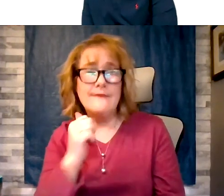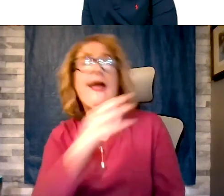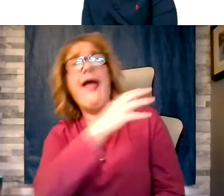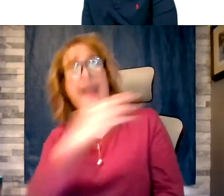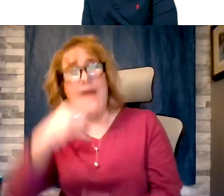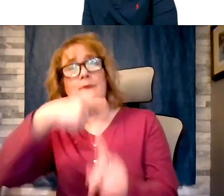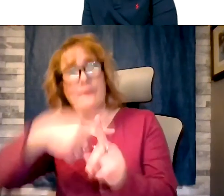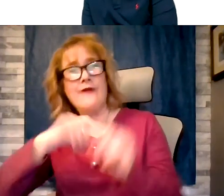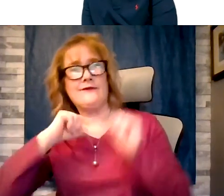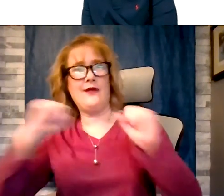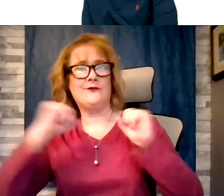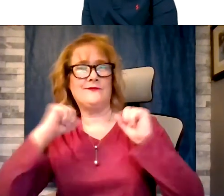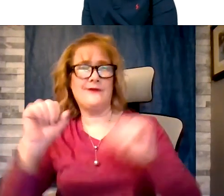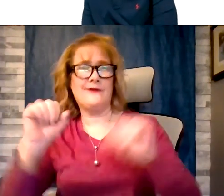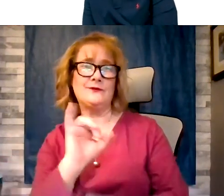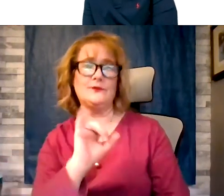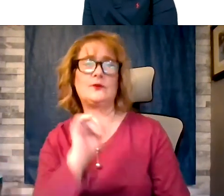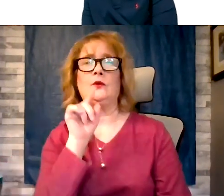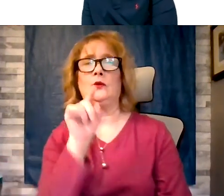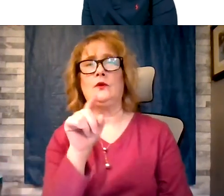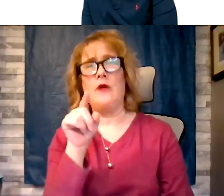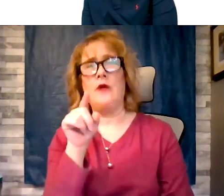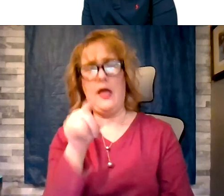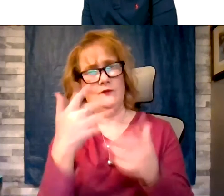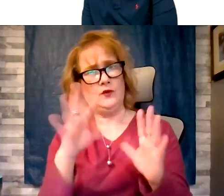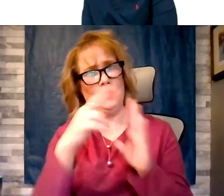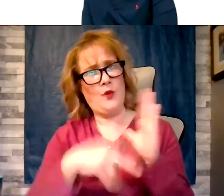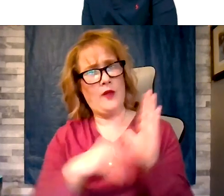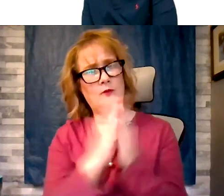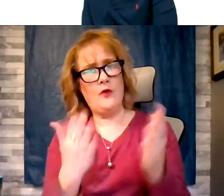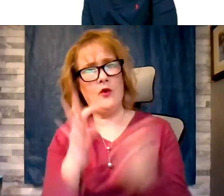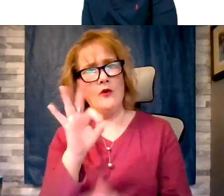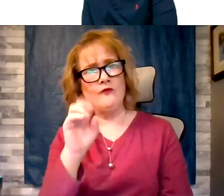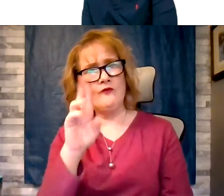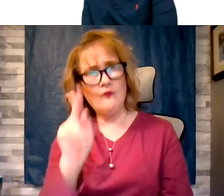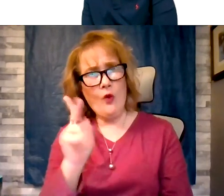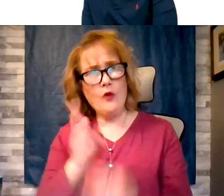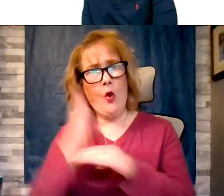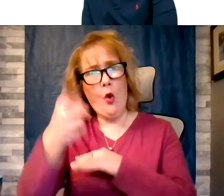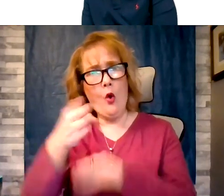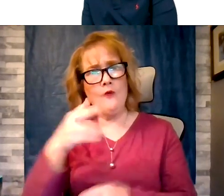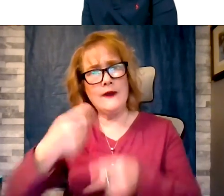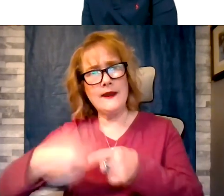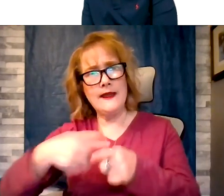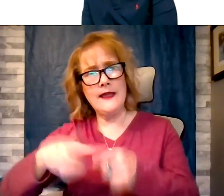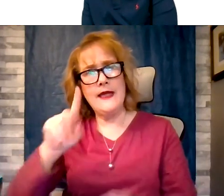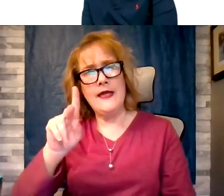Have you read the book fork over knives, documentary fork over knives, that's a plant